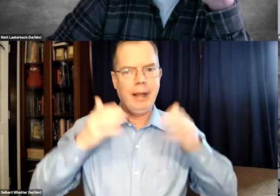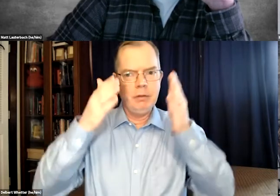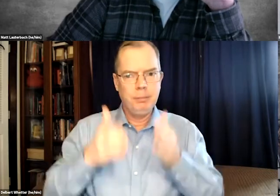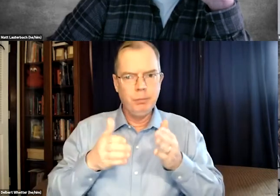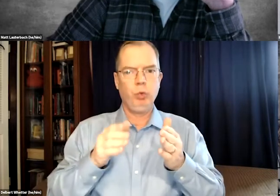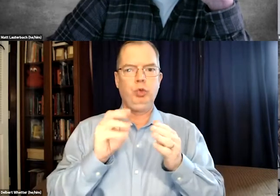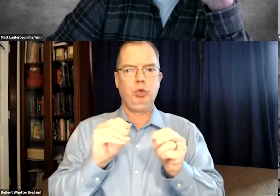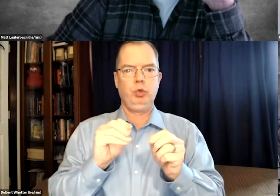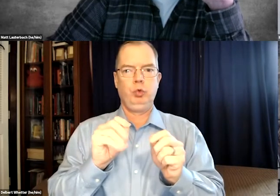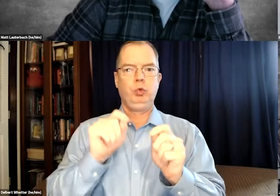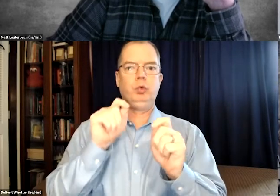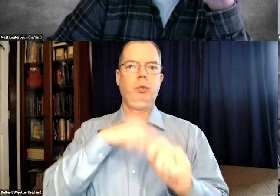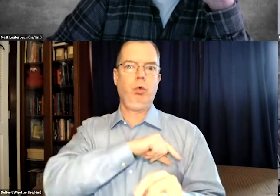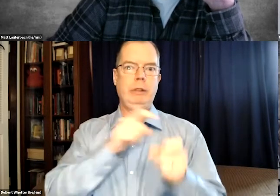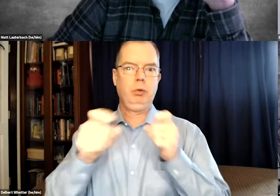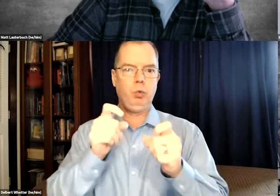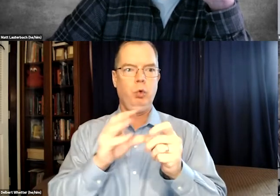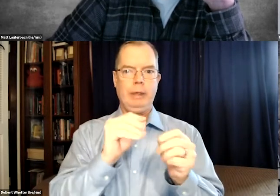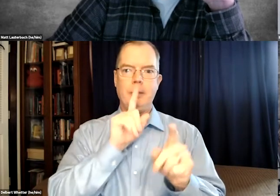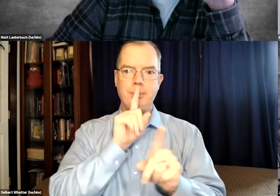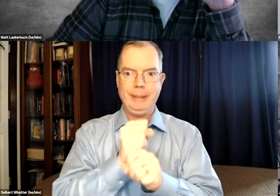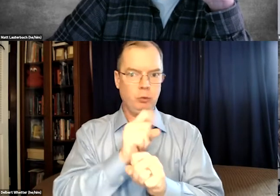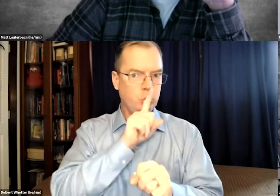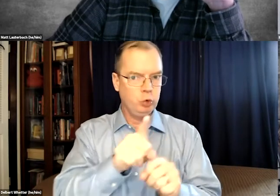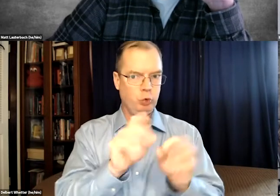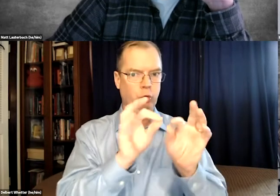to identify these things, but it really takes a real person